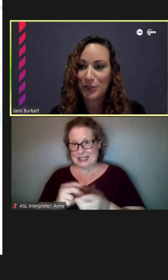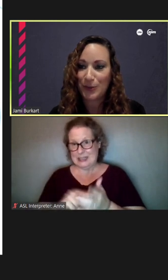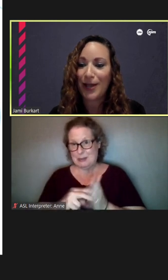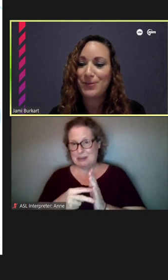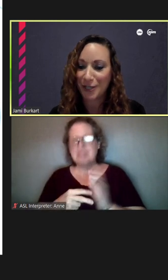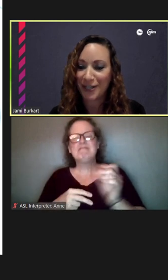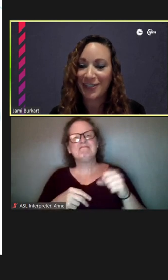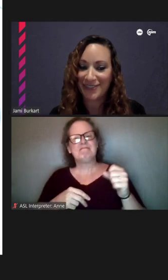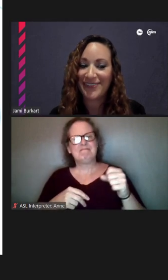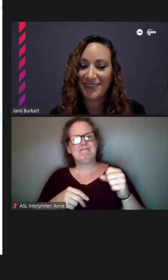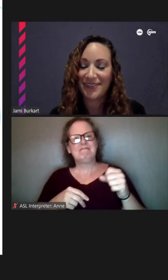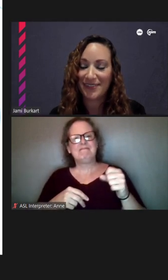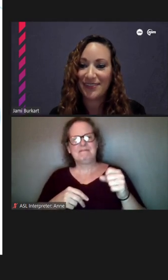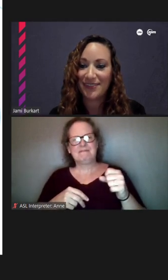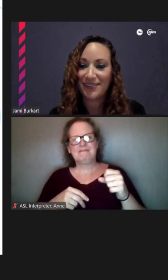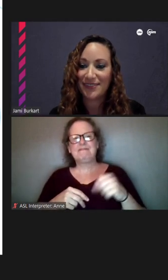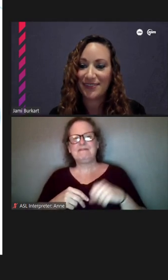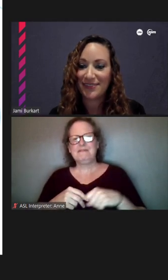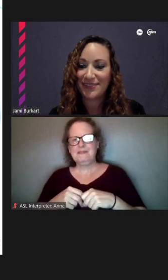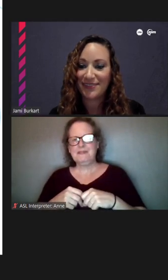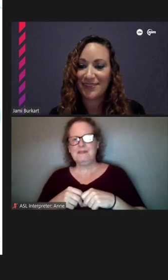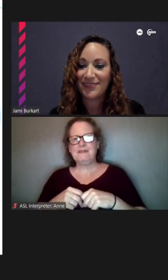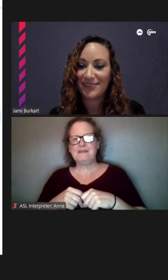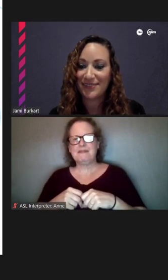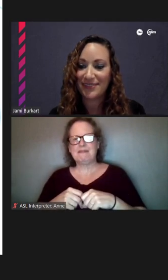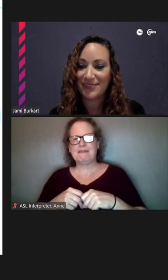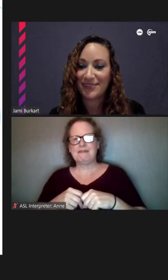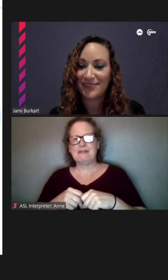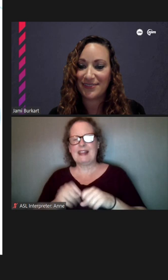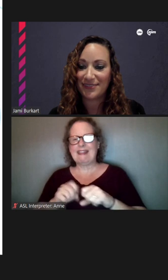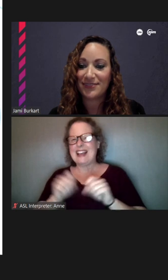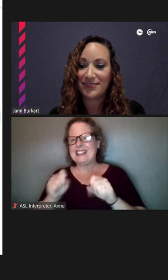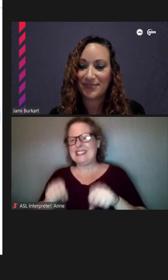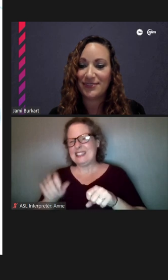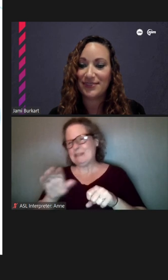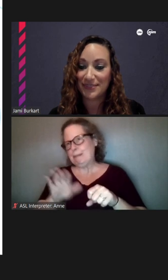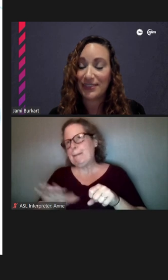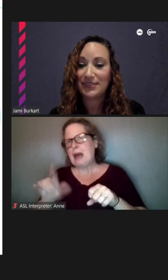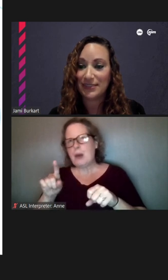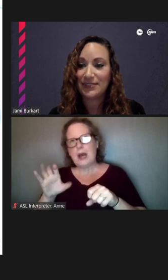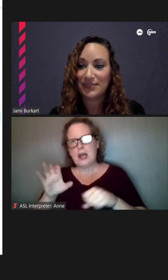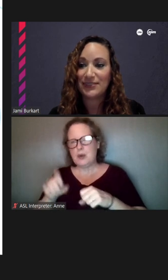I'm making up the number, but the station's been there about a century, maybe a little longer, and